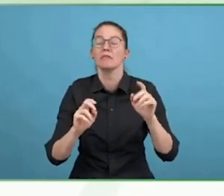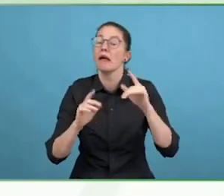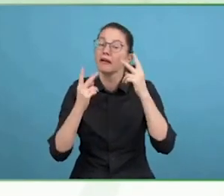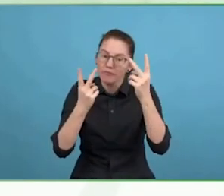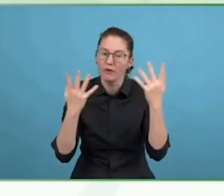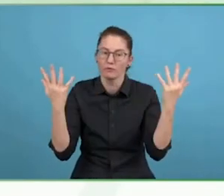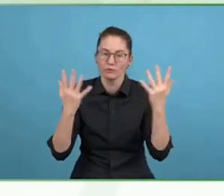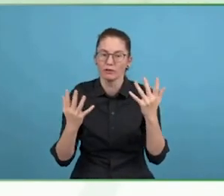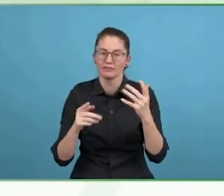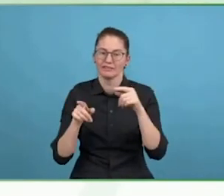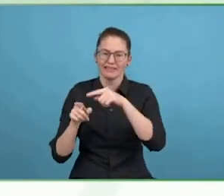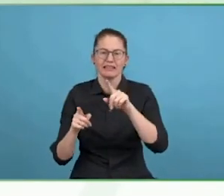And parents want to know too.